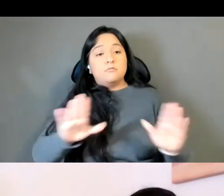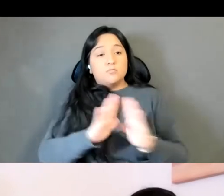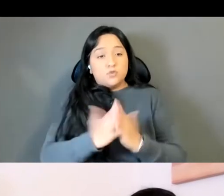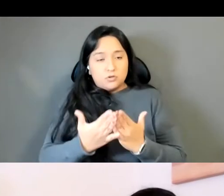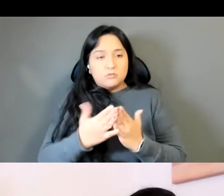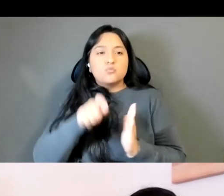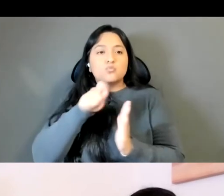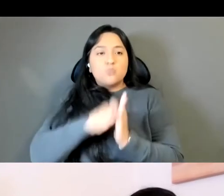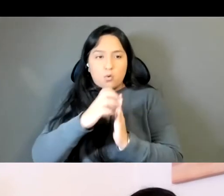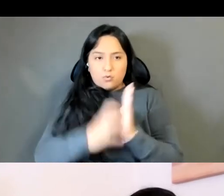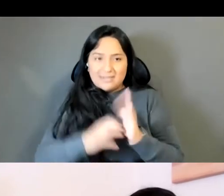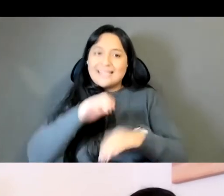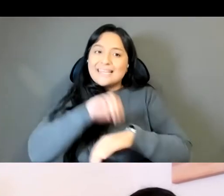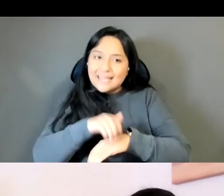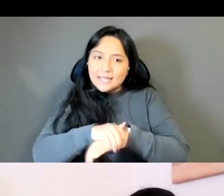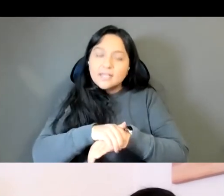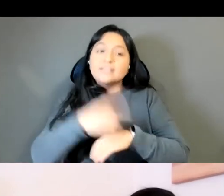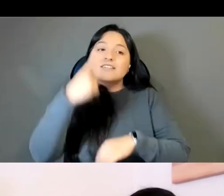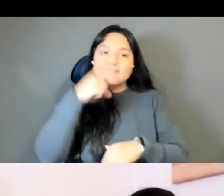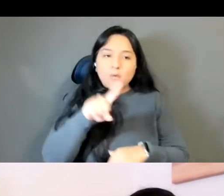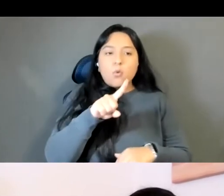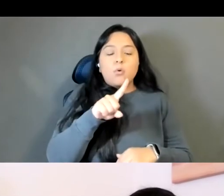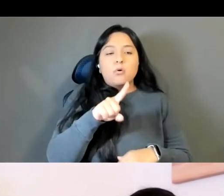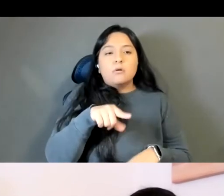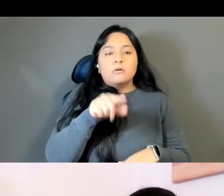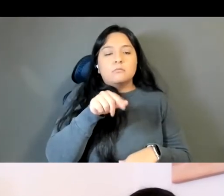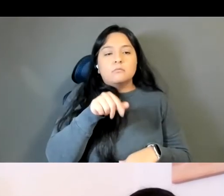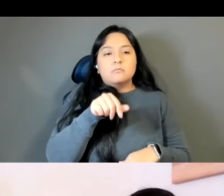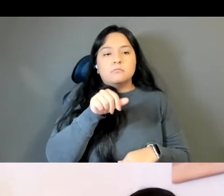And so I want to hear, I'd love to talk to both of you and hear you talk about writing